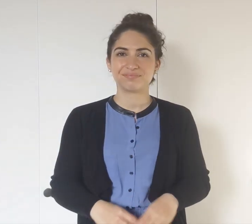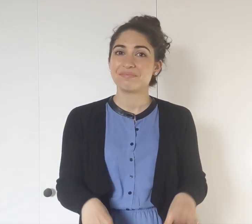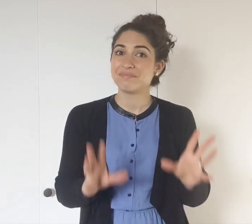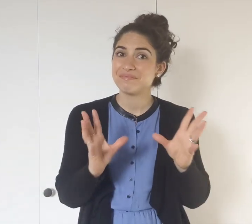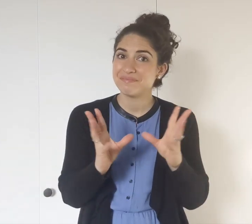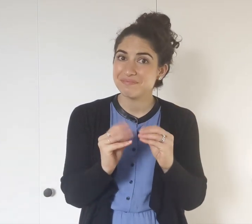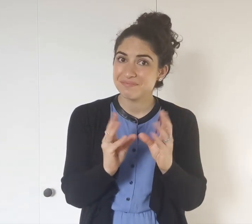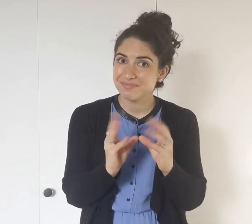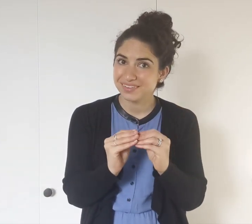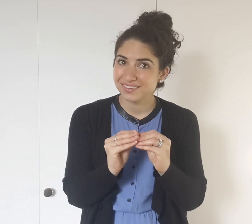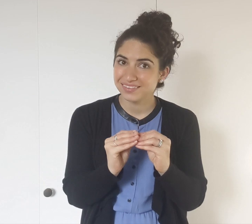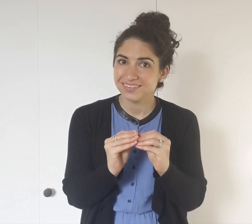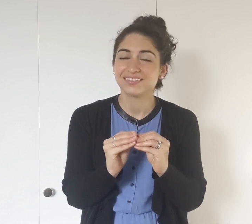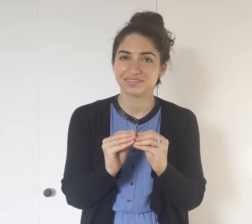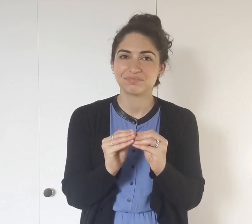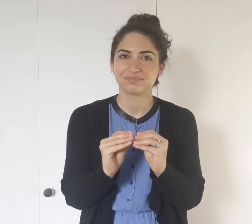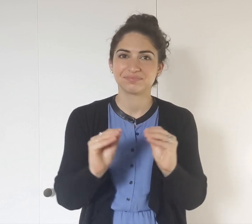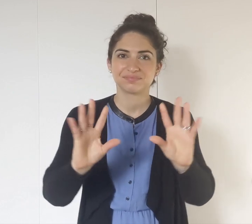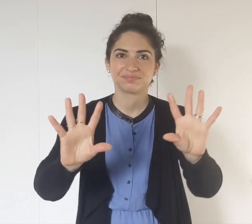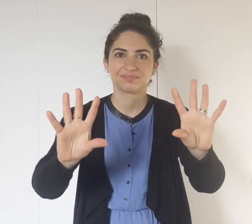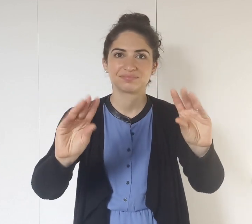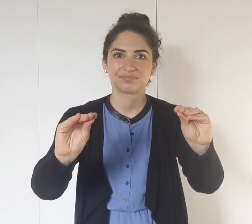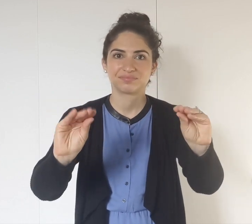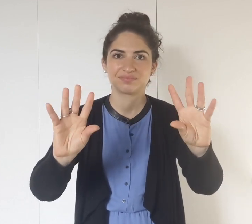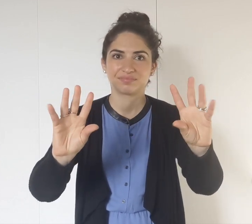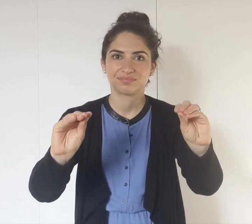MEETING